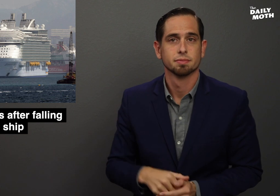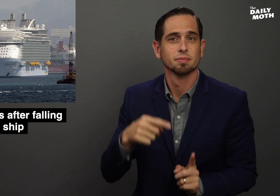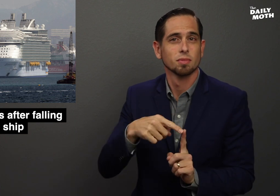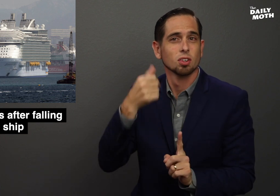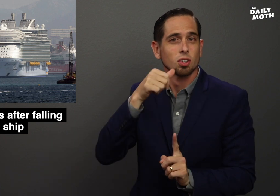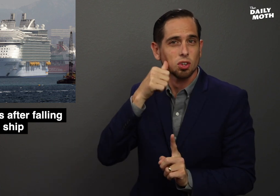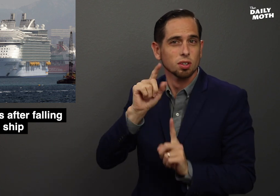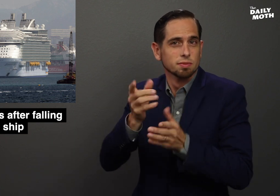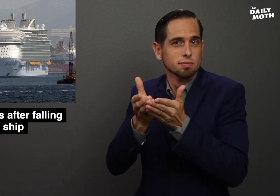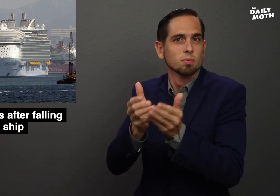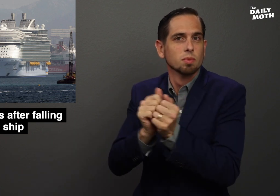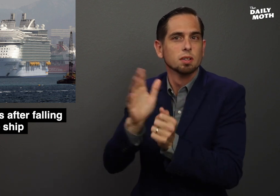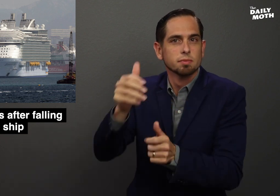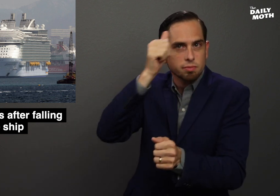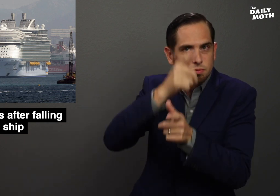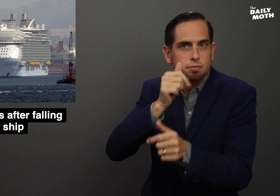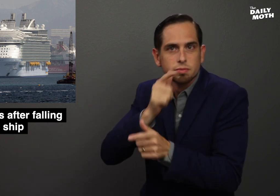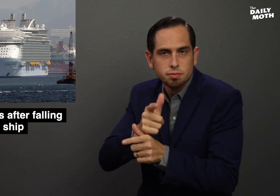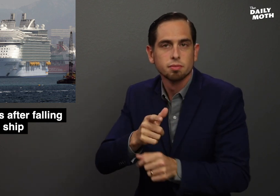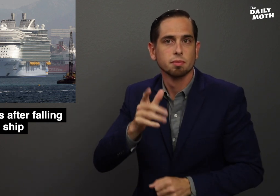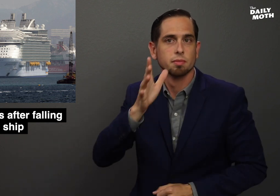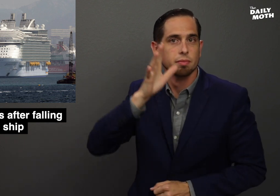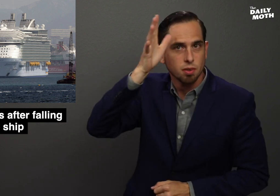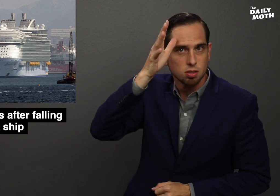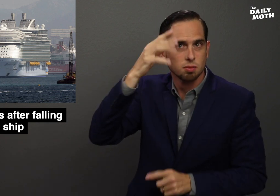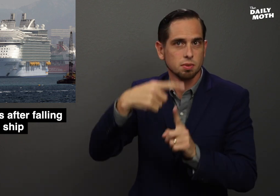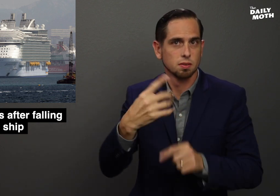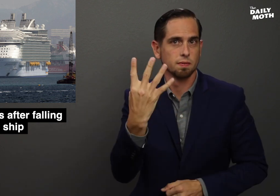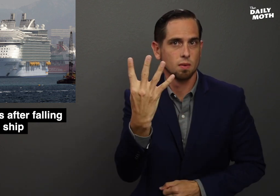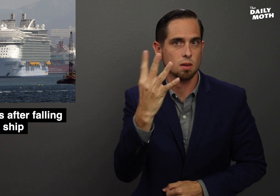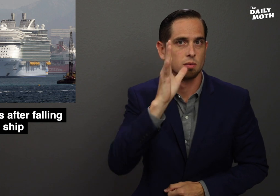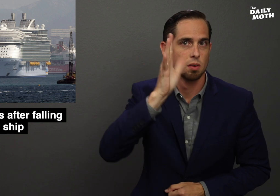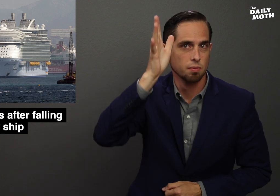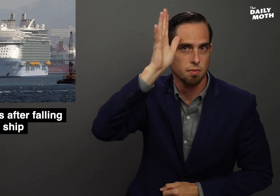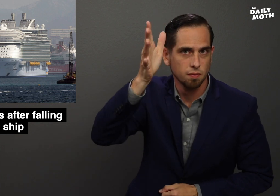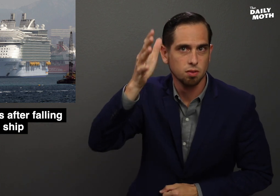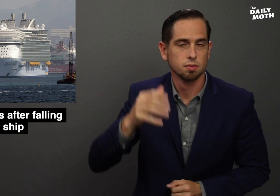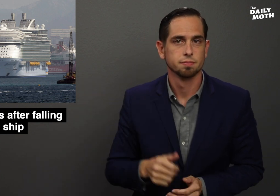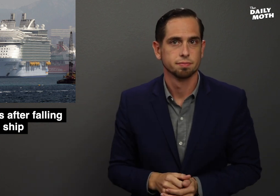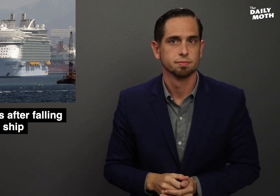The girl was with her siblings, parents, and four grandparents.